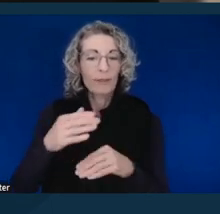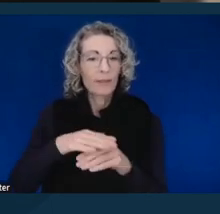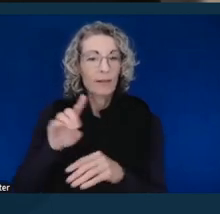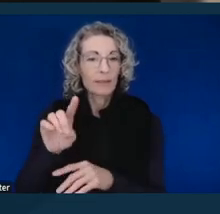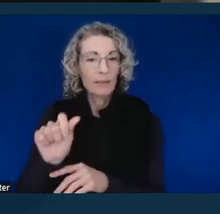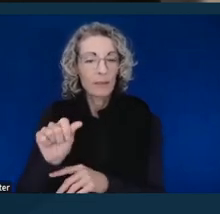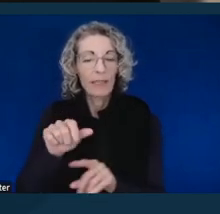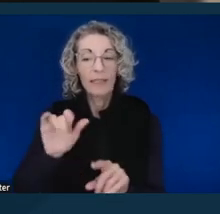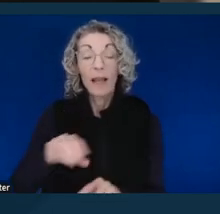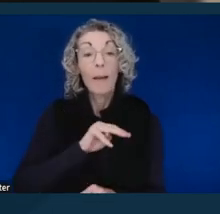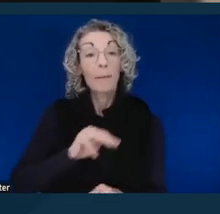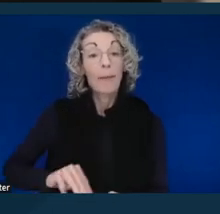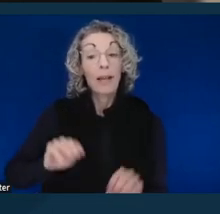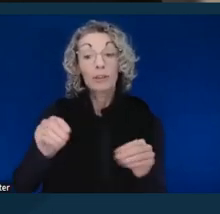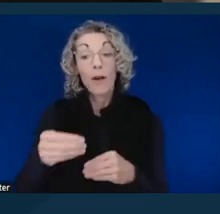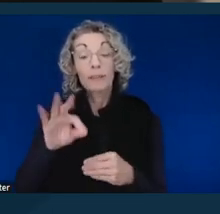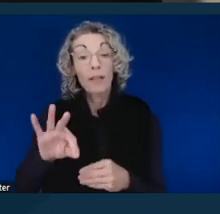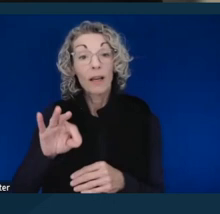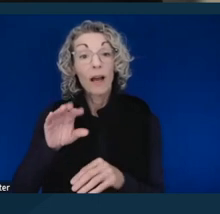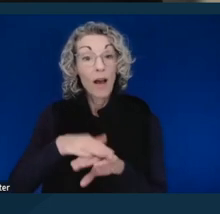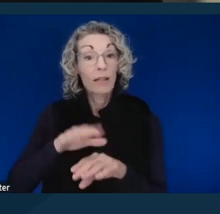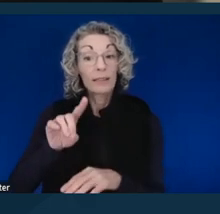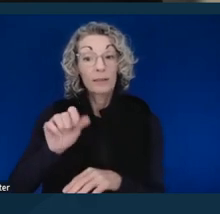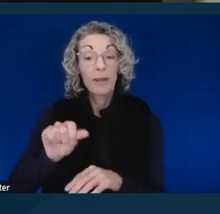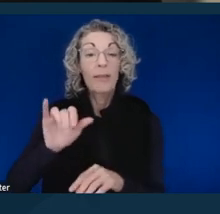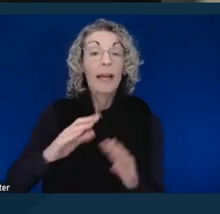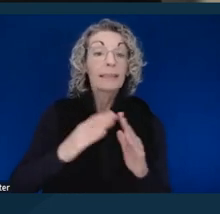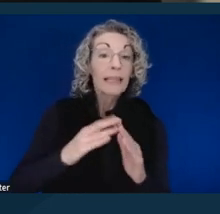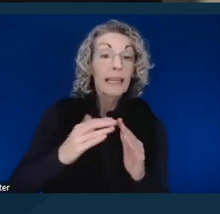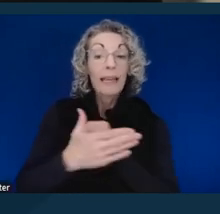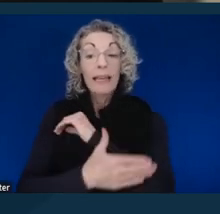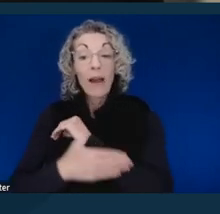is the City and County of San Francisco's ADA Compliance Office.